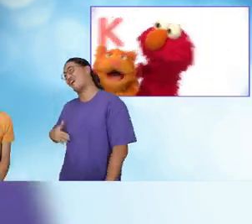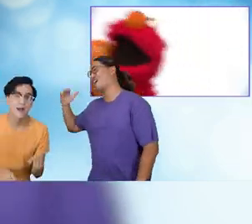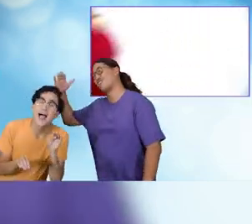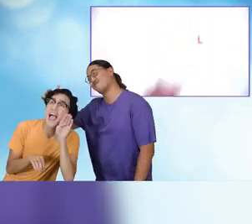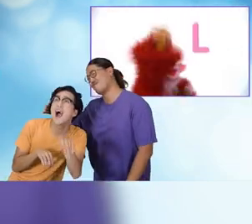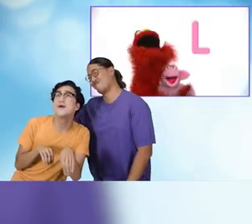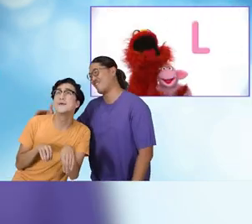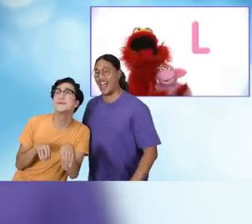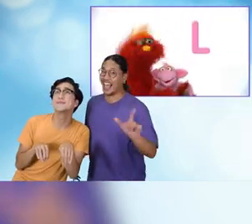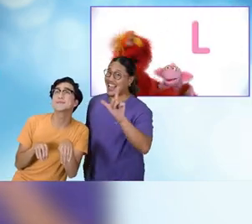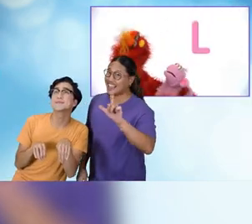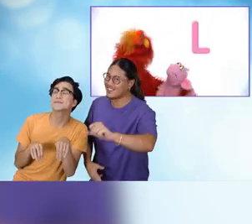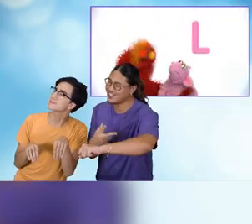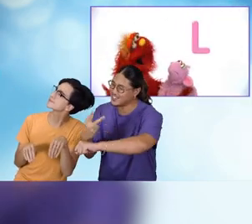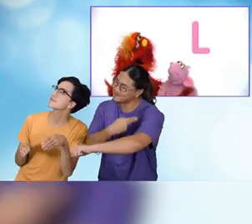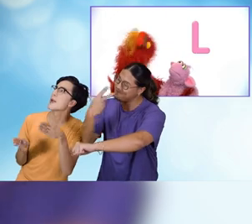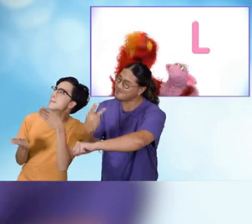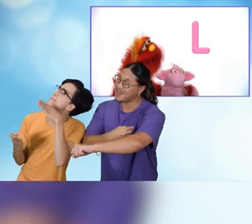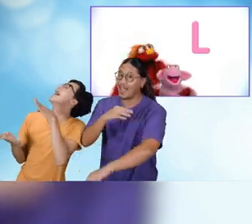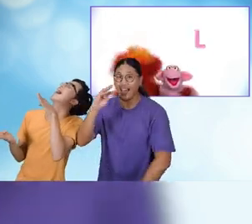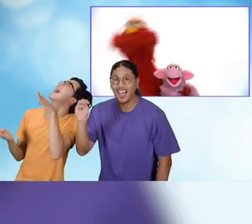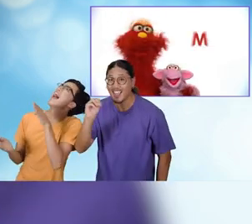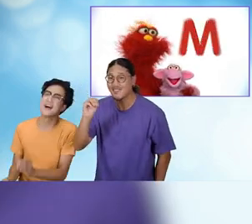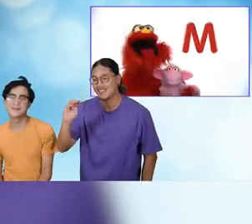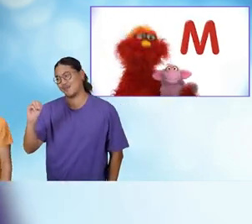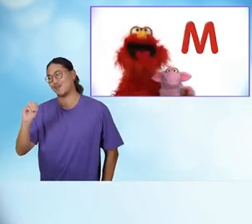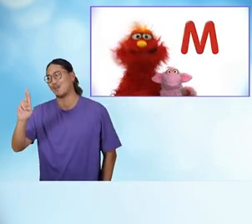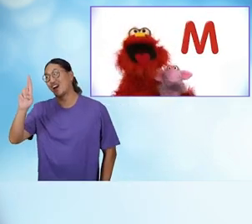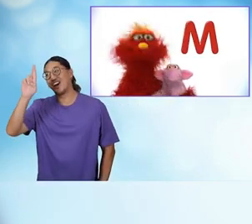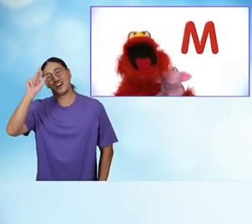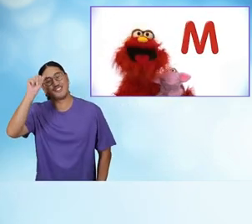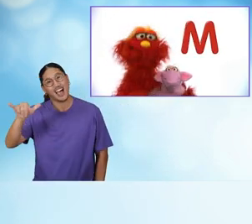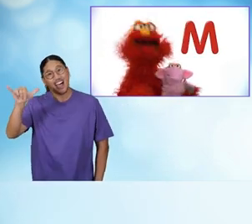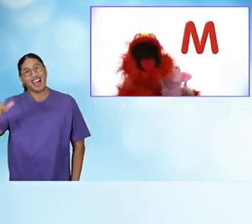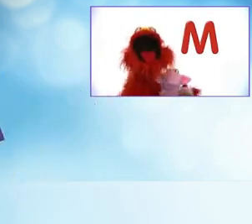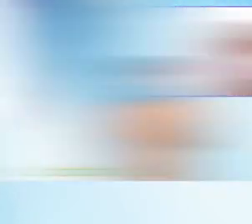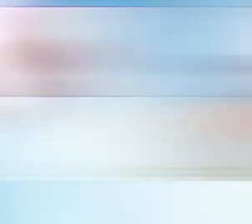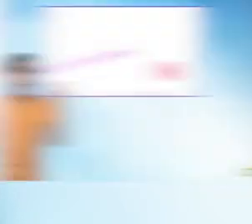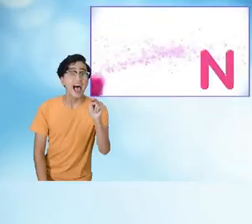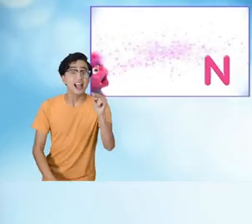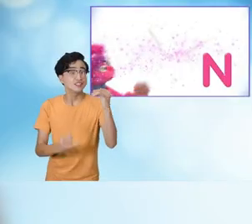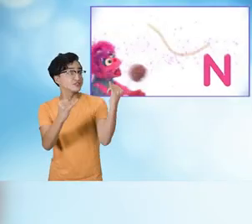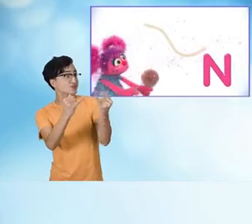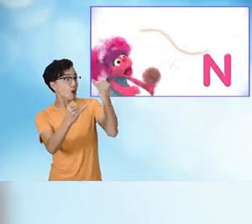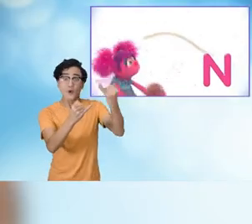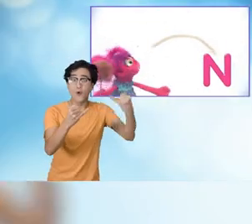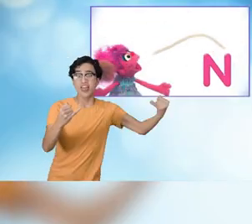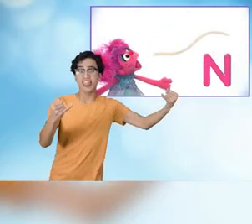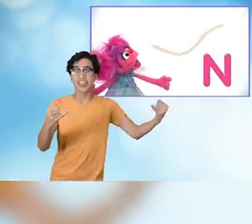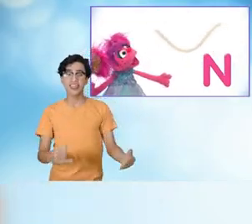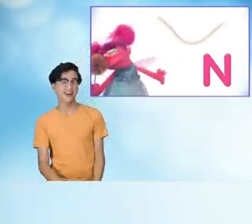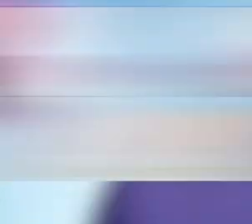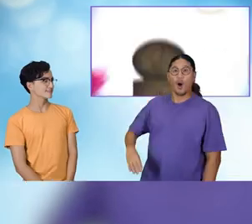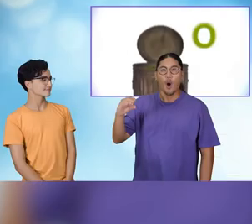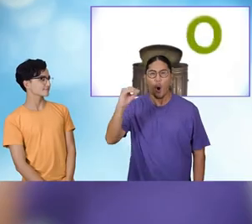(cat meowing) L is for lamb (lamb bleating) M is for Murray N is for noodle